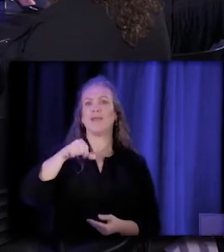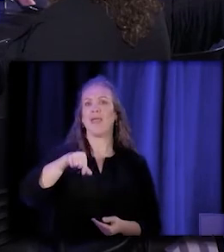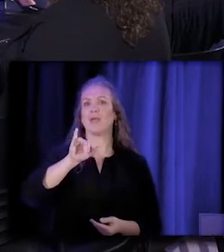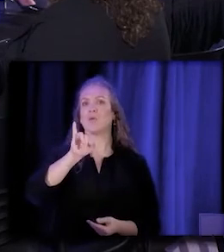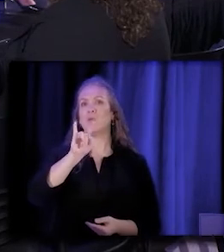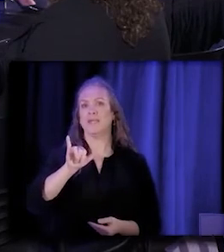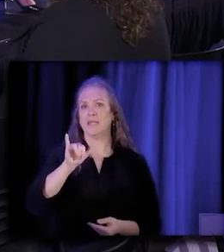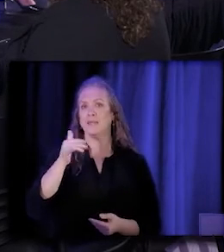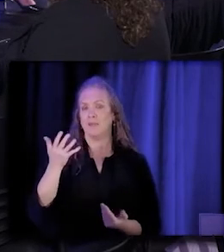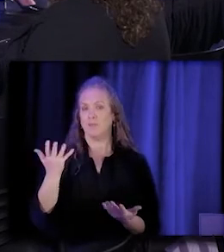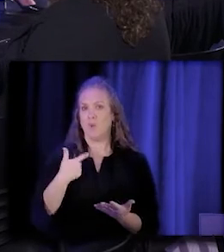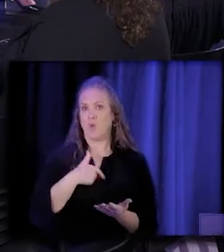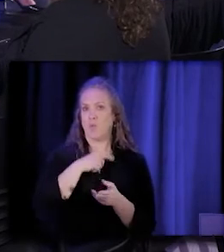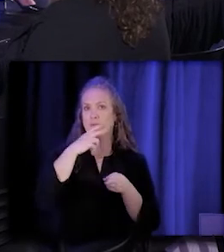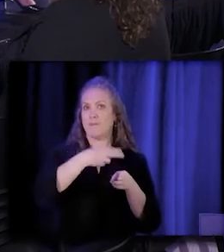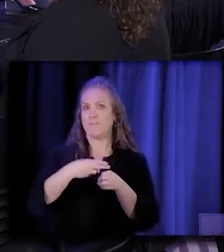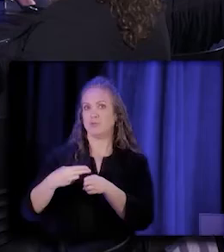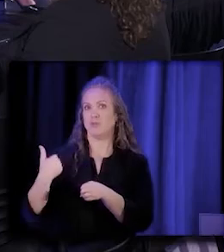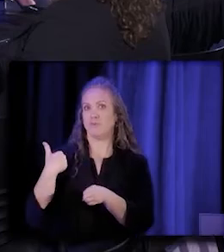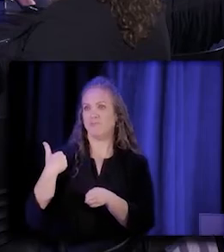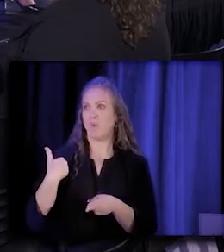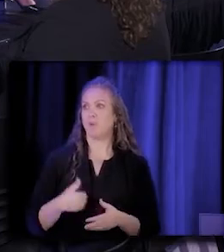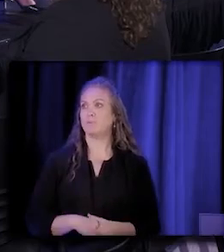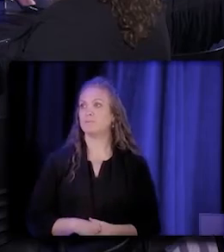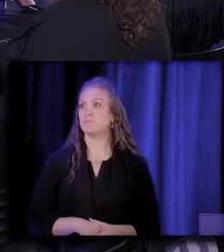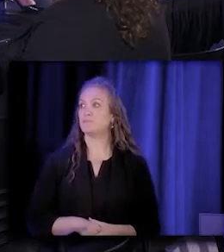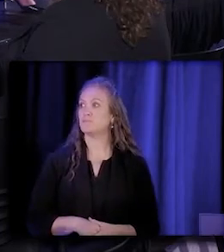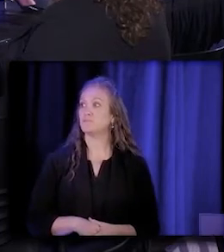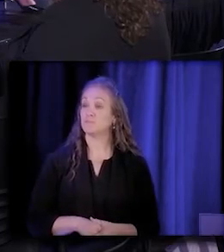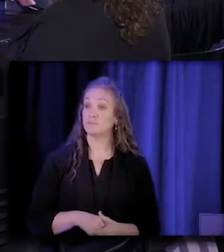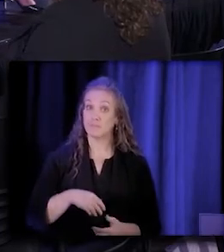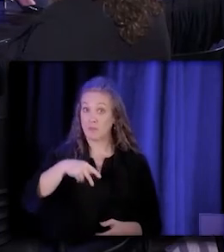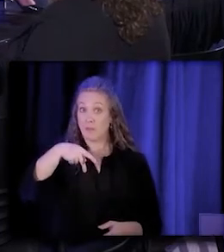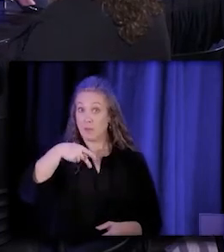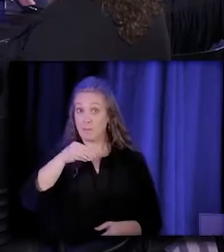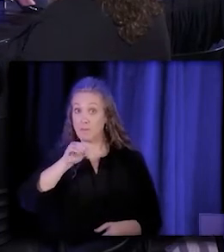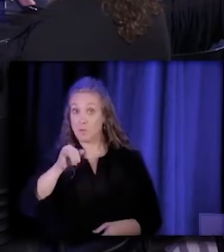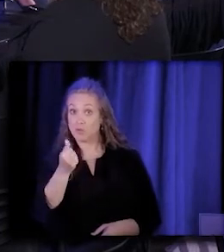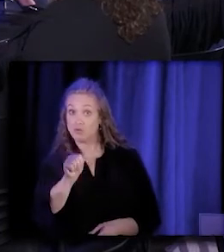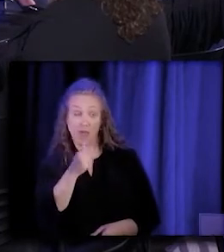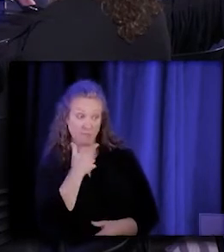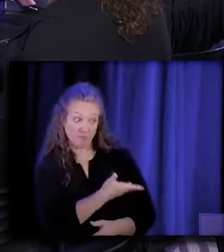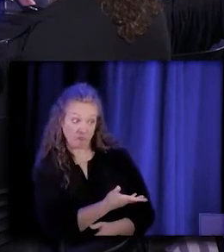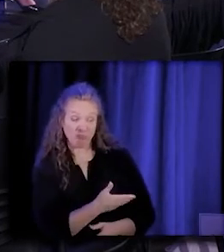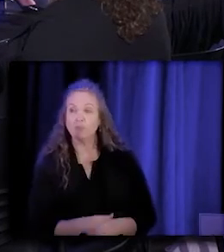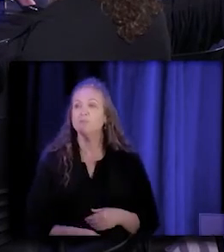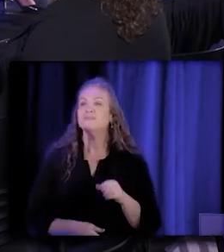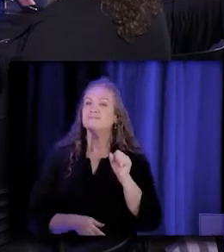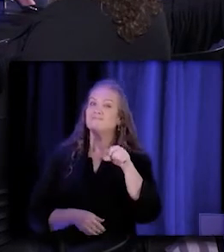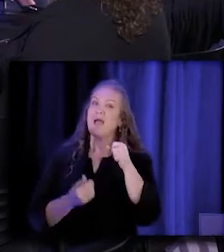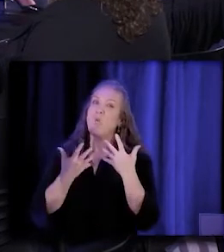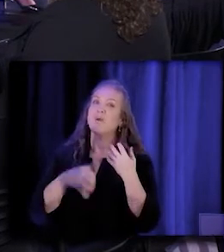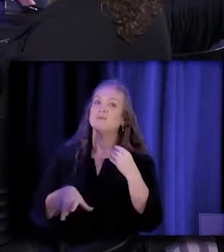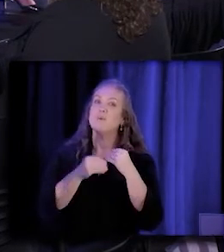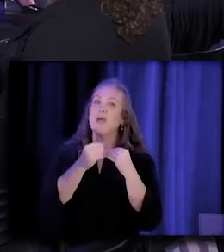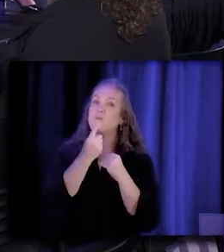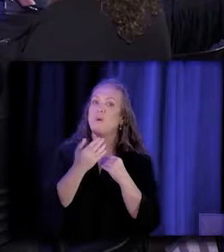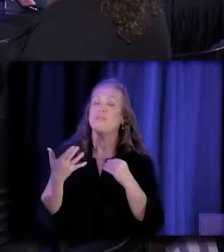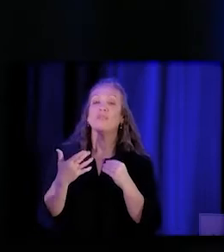on this panel. - Thank you, Elia. Go ahead, Pooja. Can I just add one thing? I think another really important piece of that,